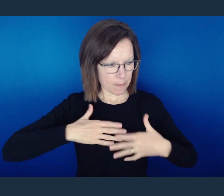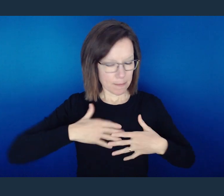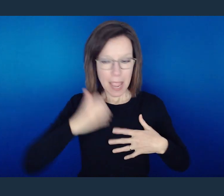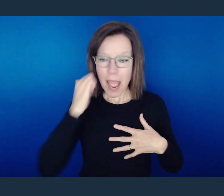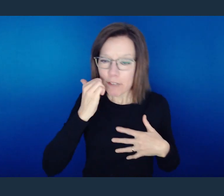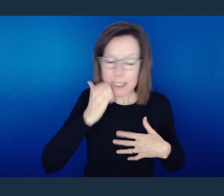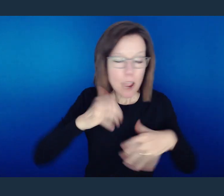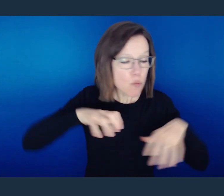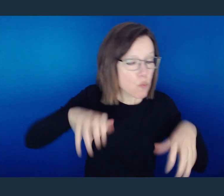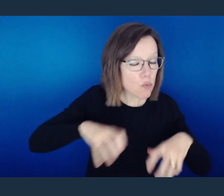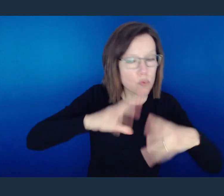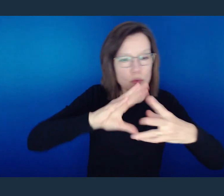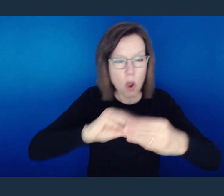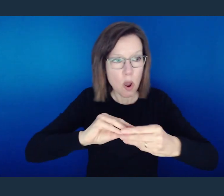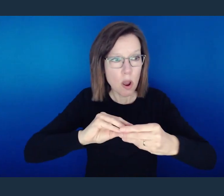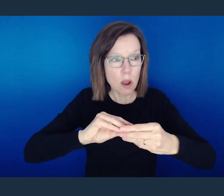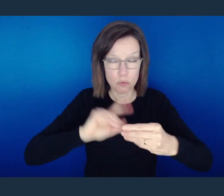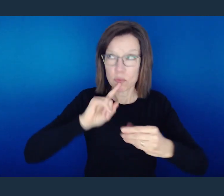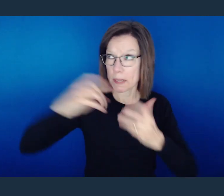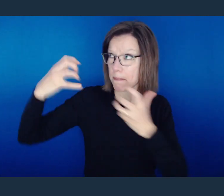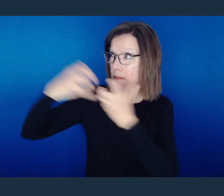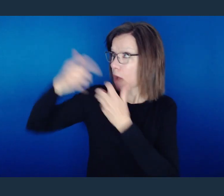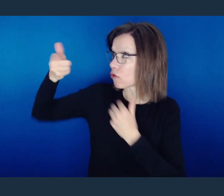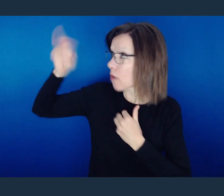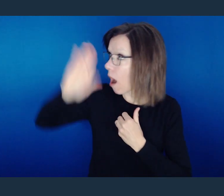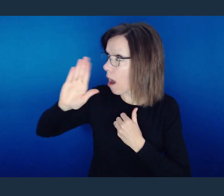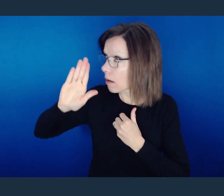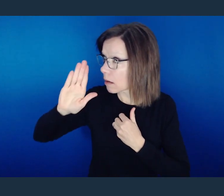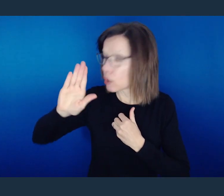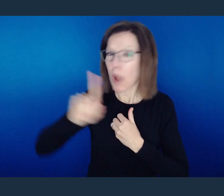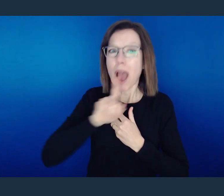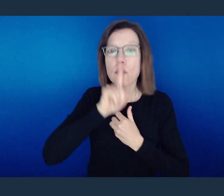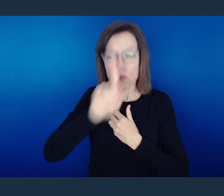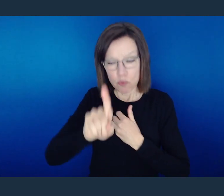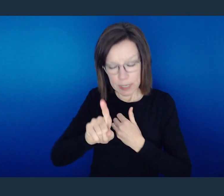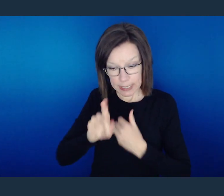ourselves and our behaviors to be submitted to the word of God.